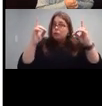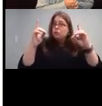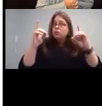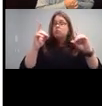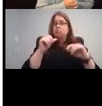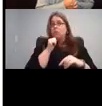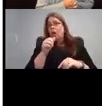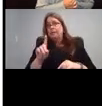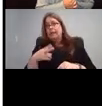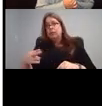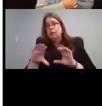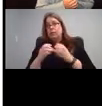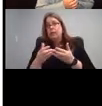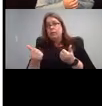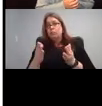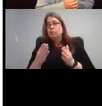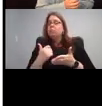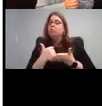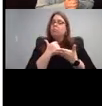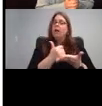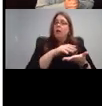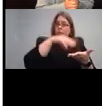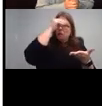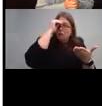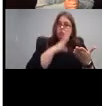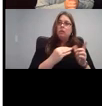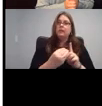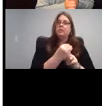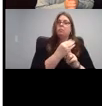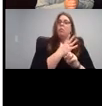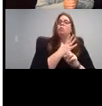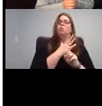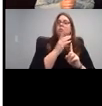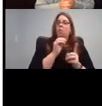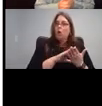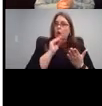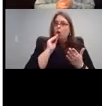to help students be exposed to or learn some ASL. Something an